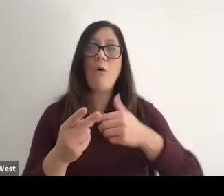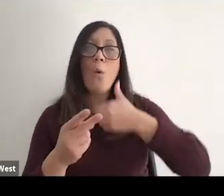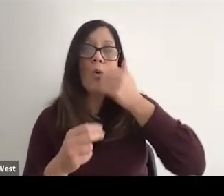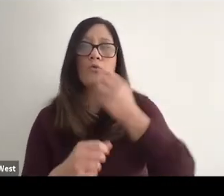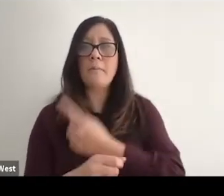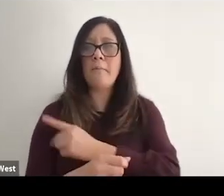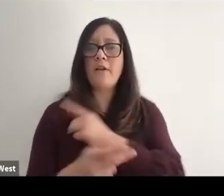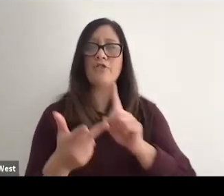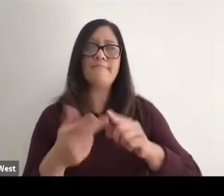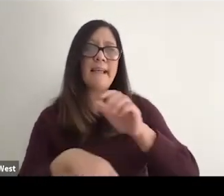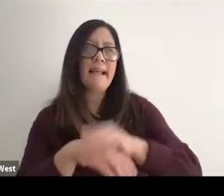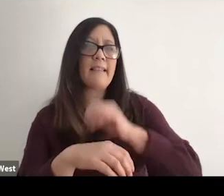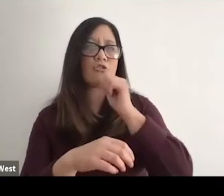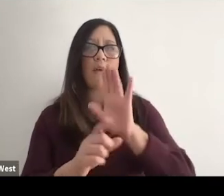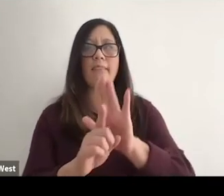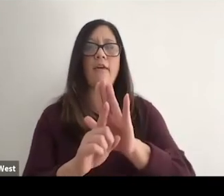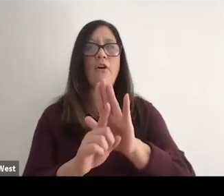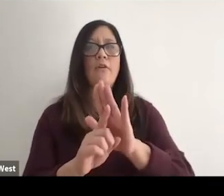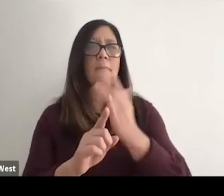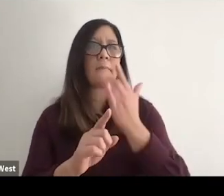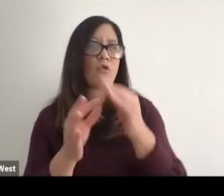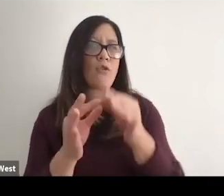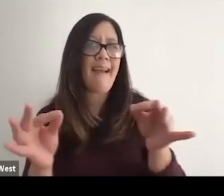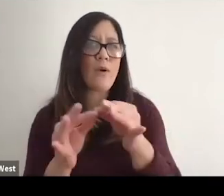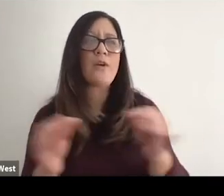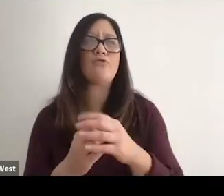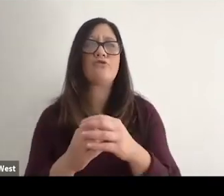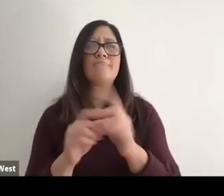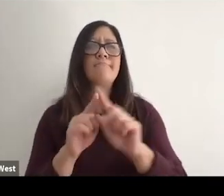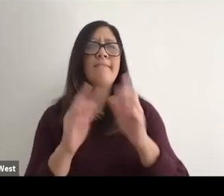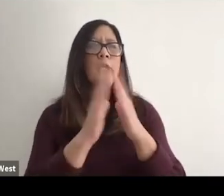language to immigrant communities etc. That we also build in disability into that work,